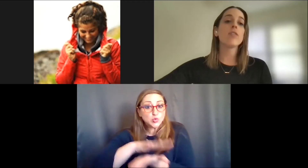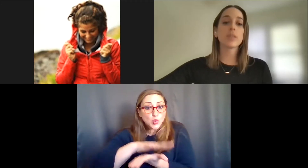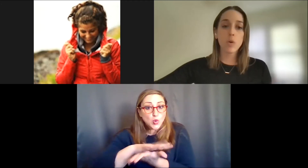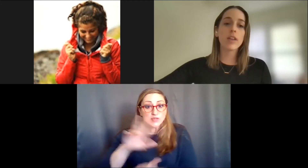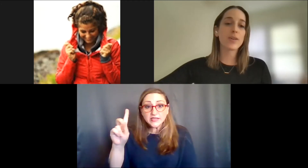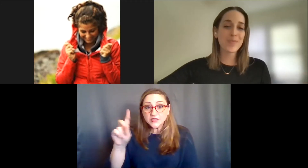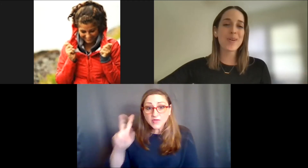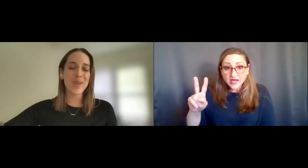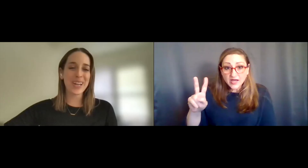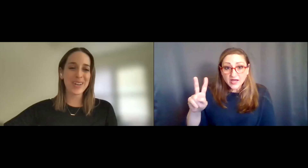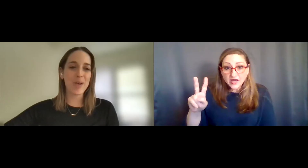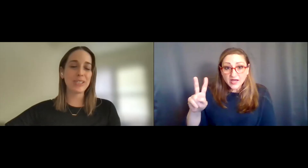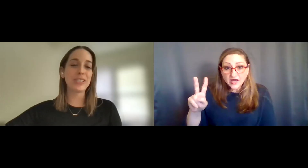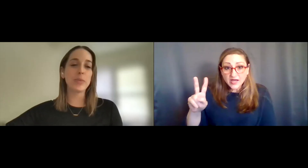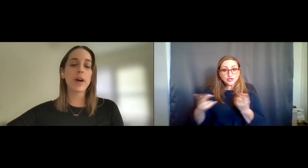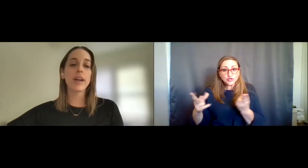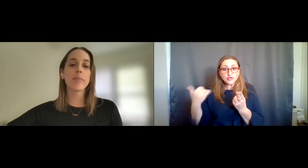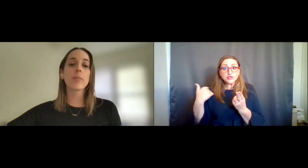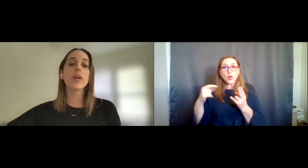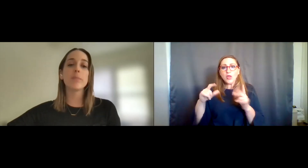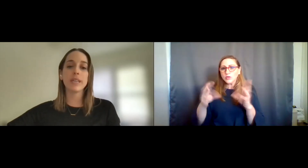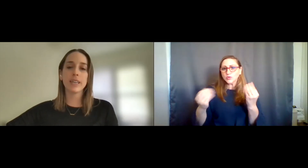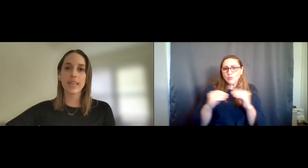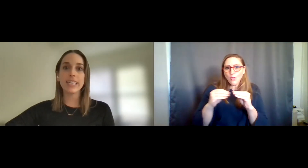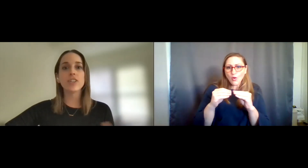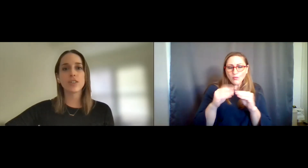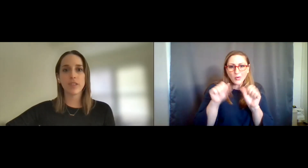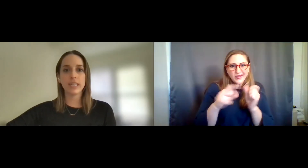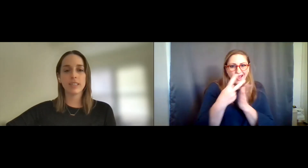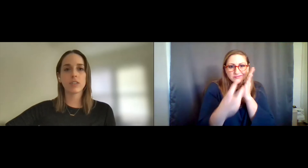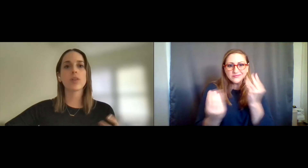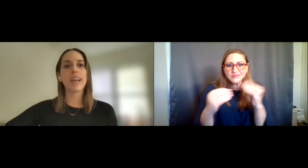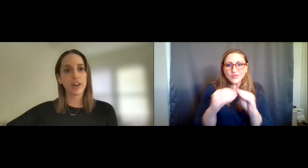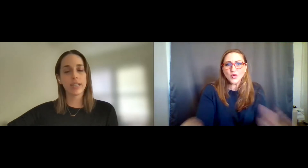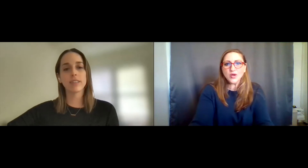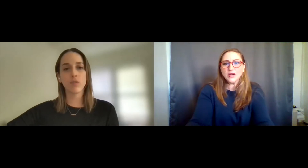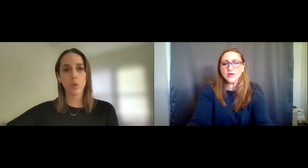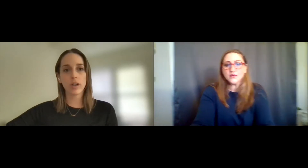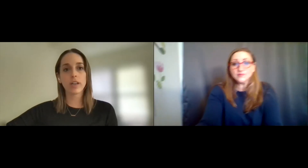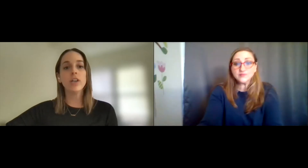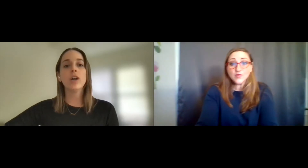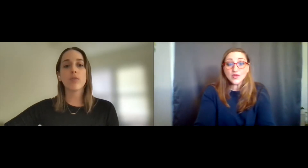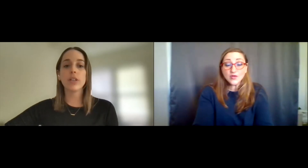domestic violence shelters. And there's more and more I could go into , but the point being that each of these sort of areas of